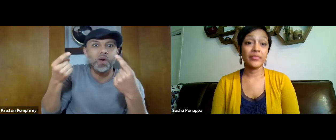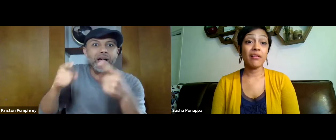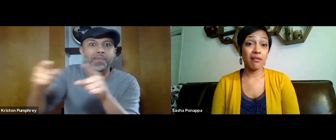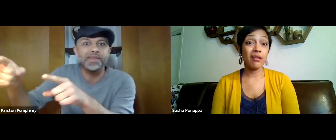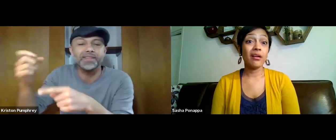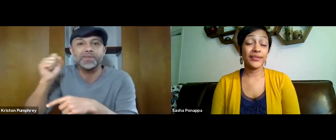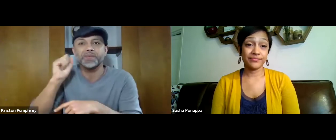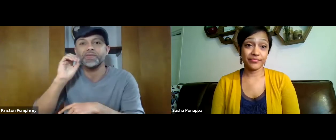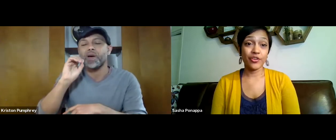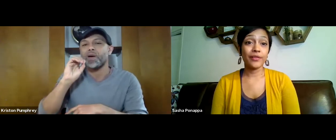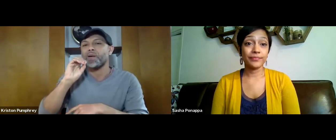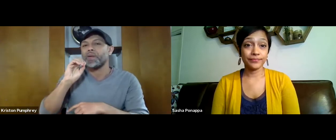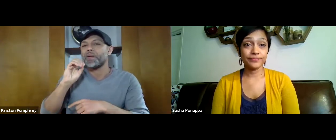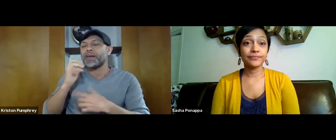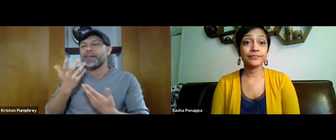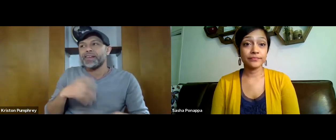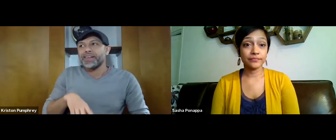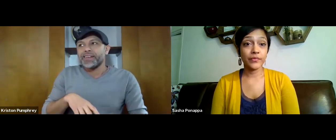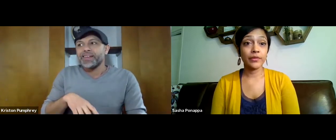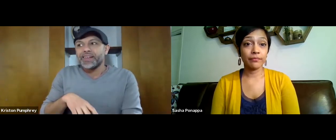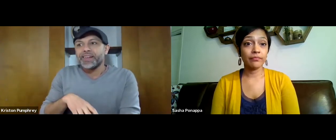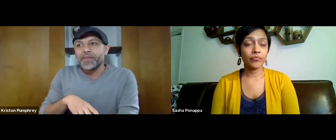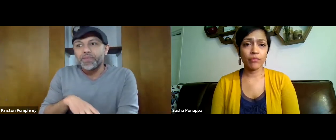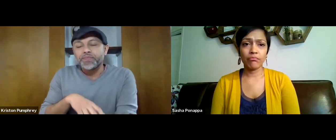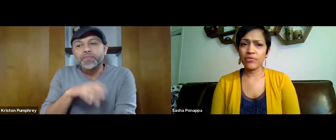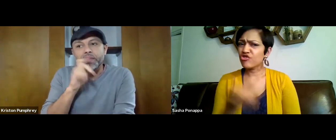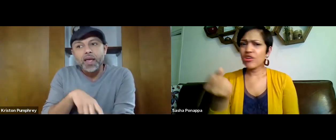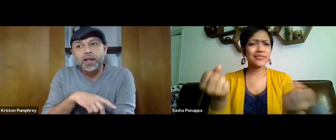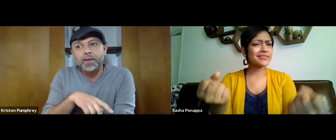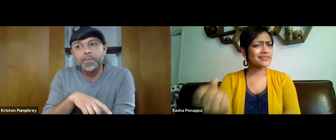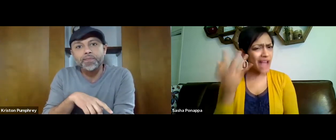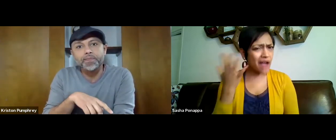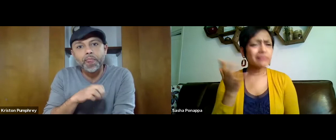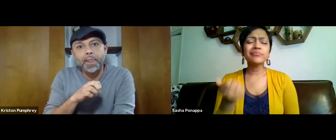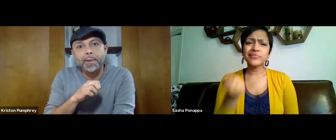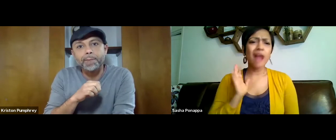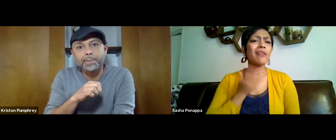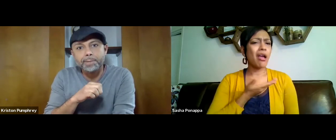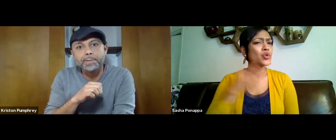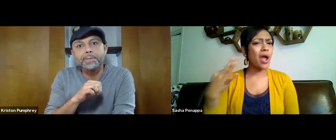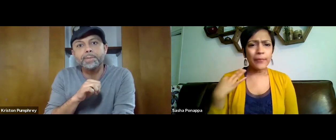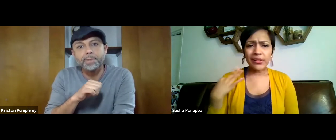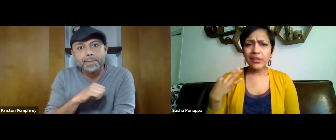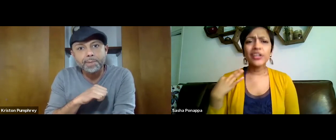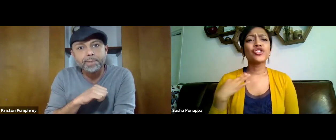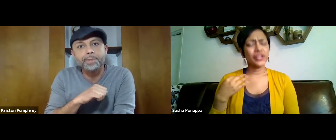'Cause right now, this is unprecedented times right now. So they're not sure exactly what's going on in the future.